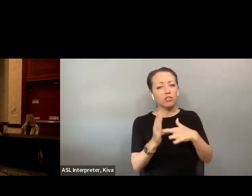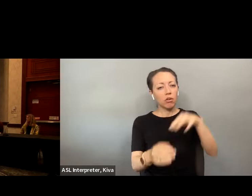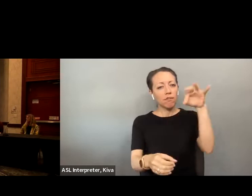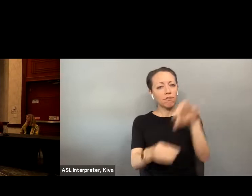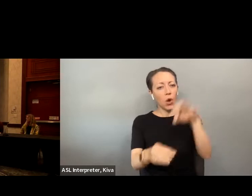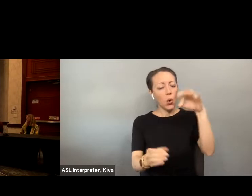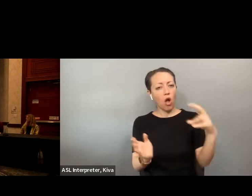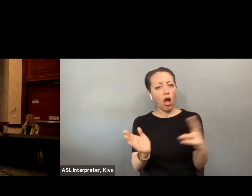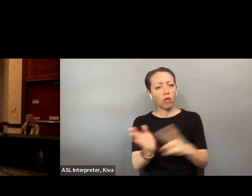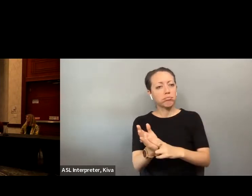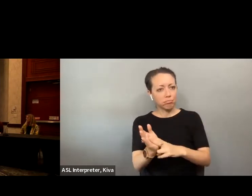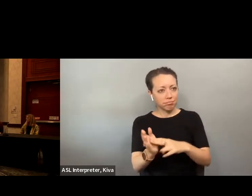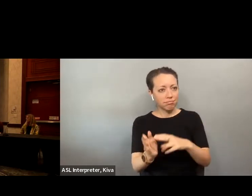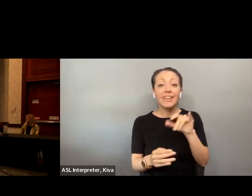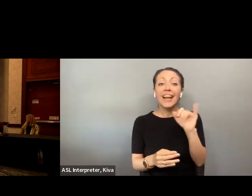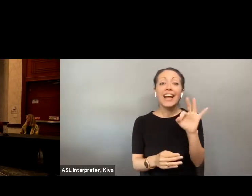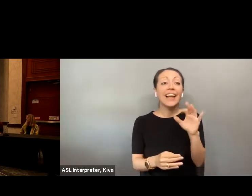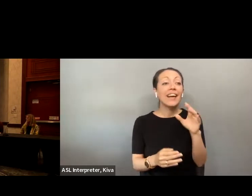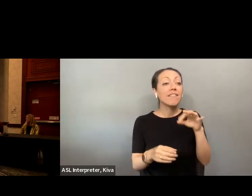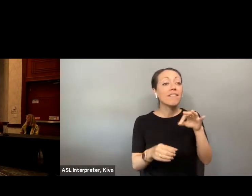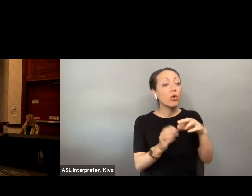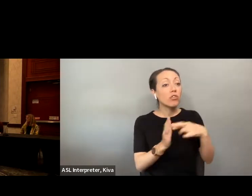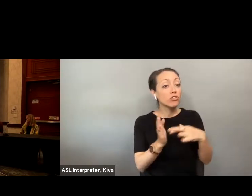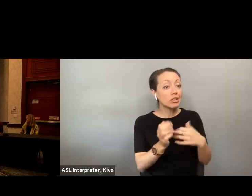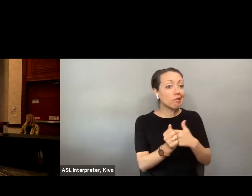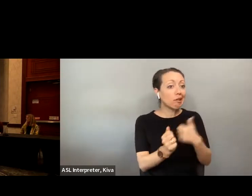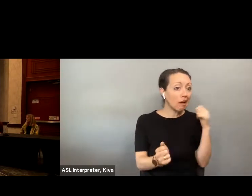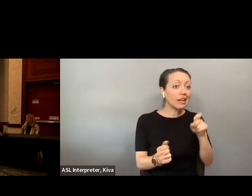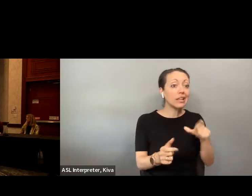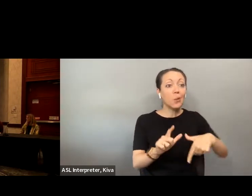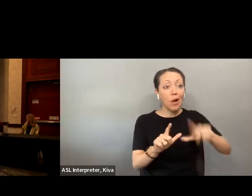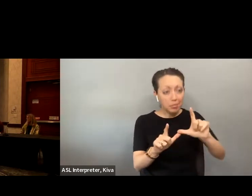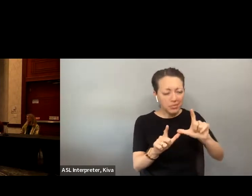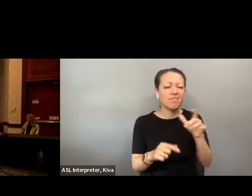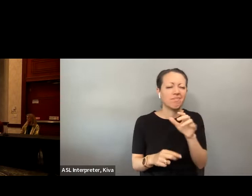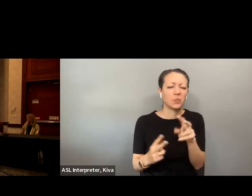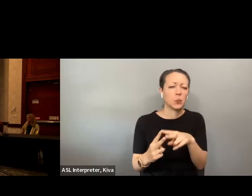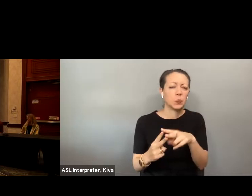the front all right. Olivia and Laura are here during an after the event, to register people to vote, and also to update your voter registration. and during and after the event to register people to vote and